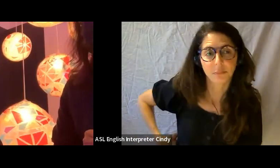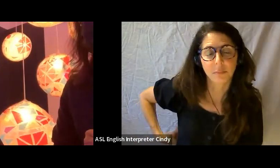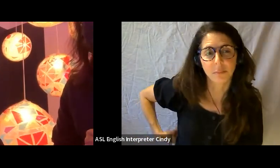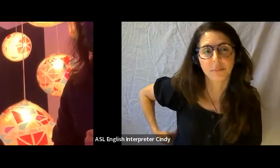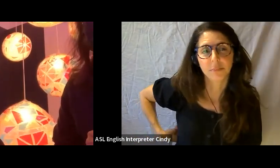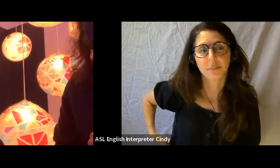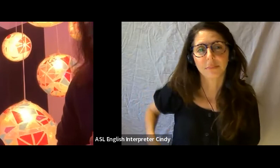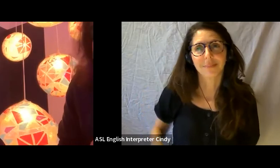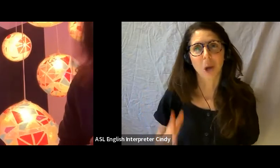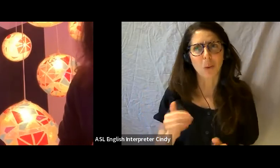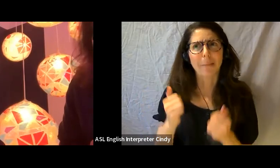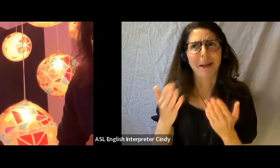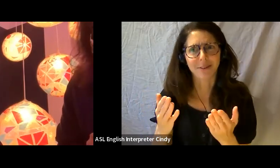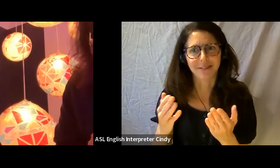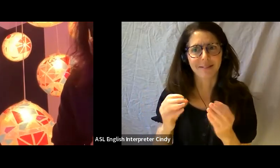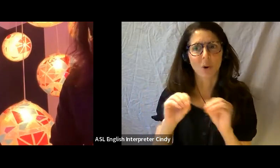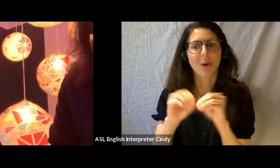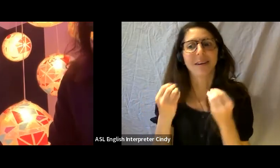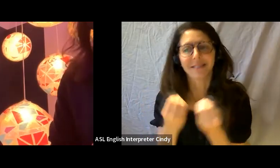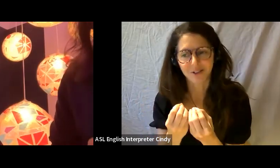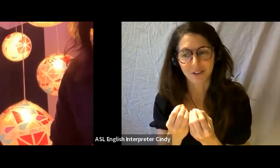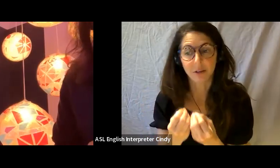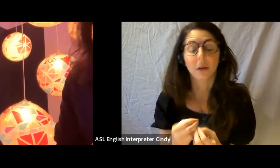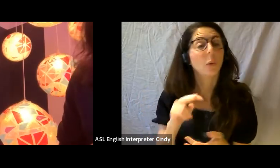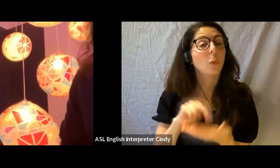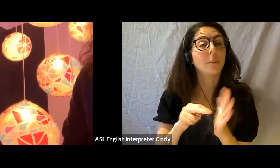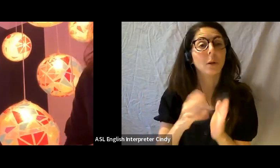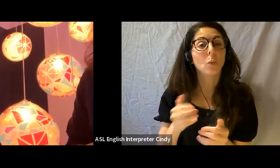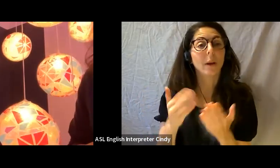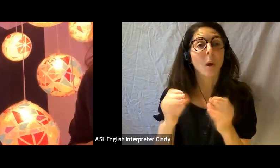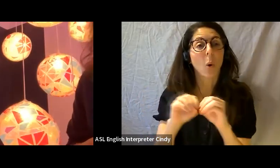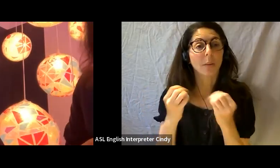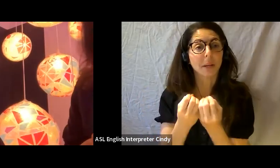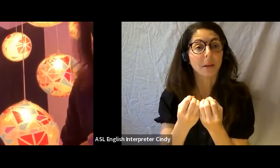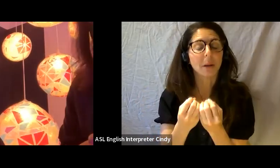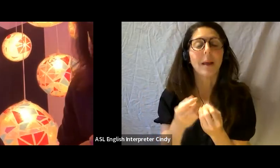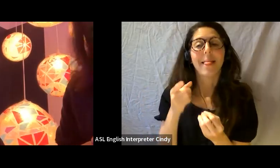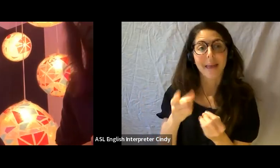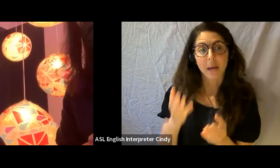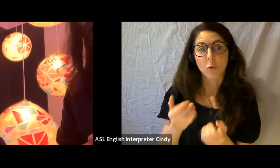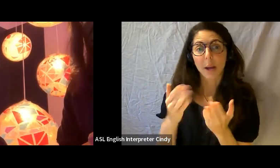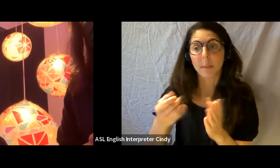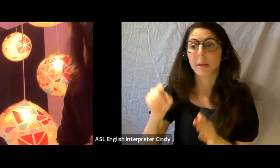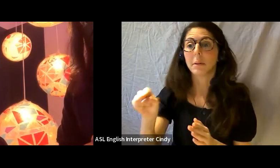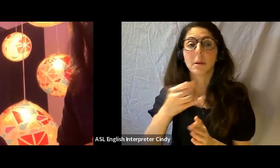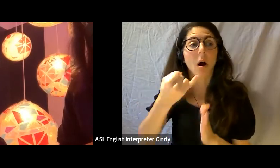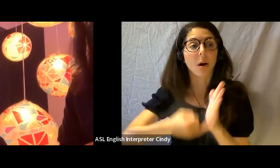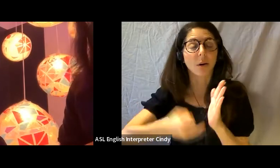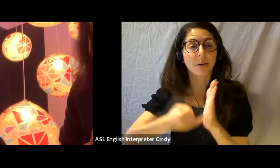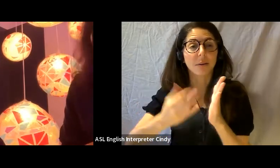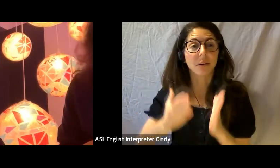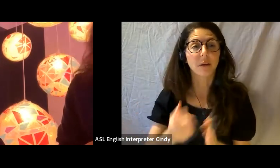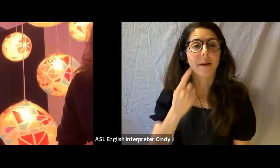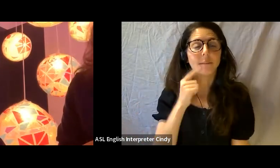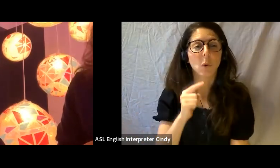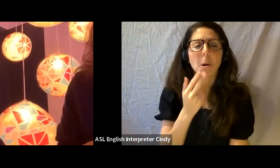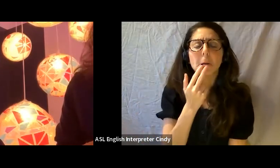So a recommender organization is able to recommend artists for a small grant called exhibition assistance